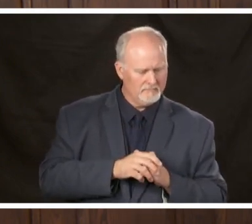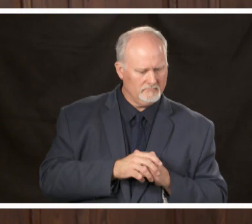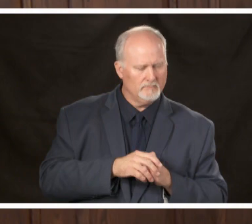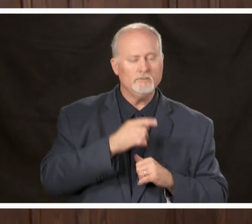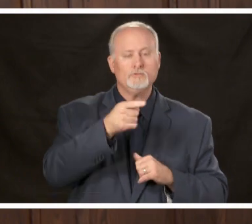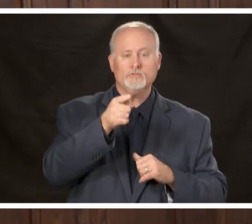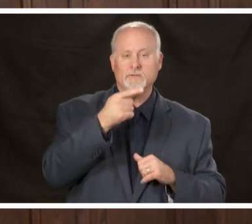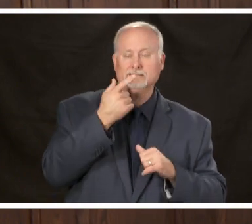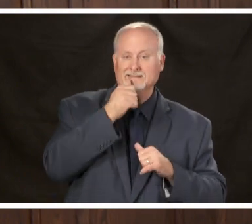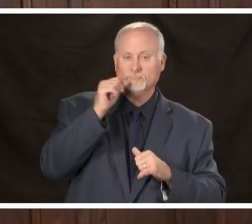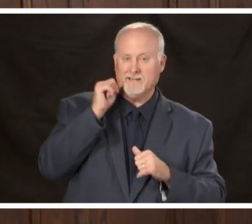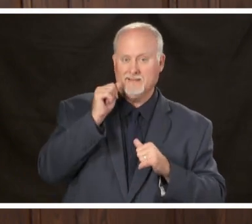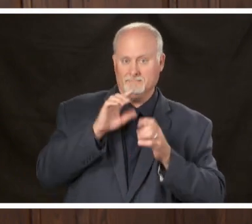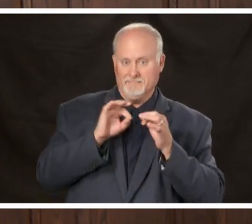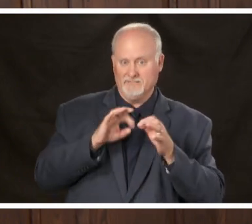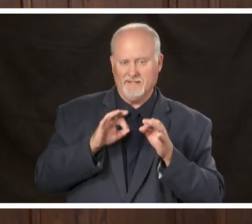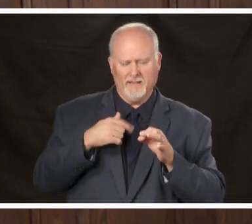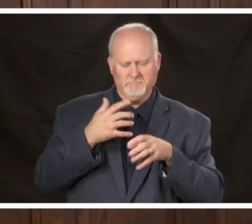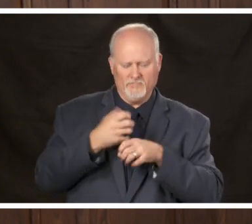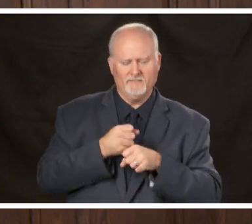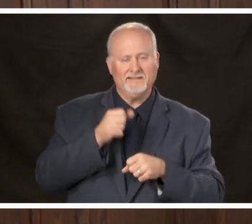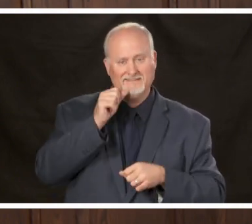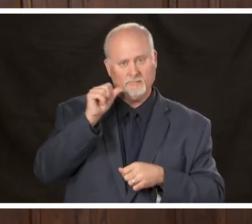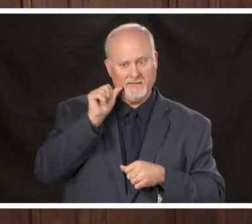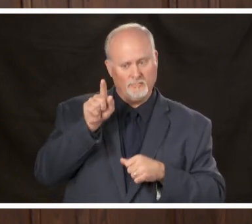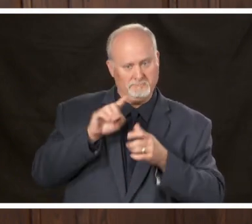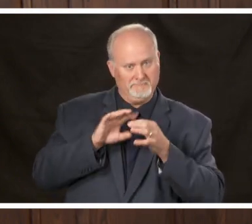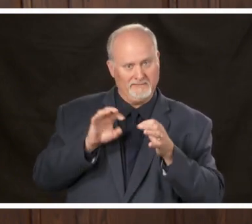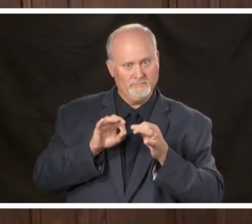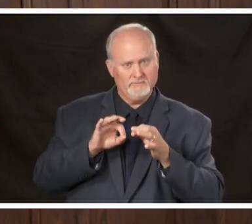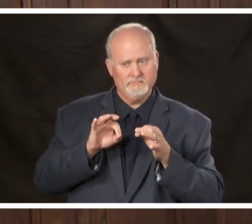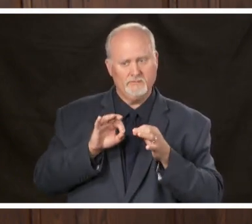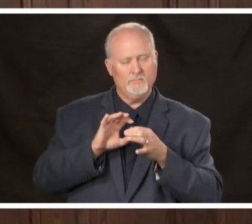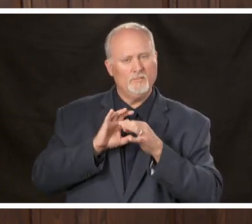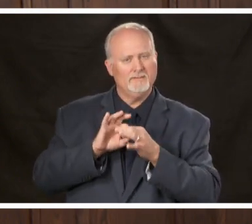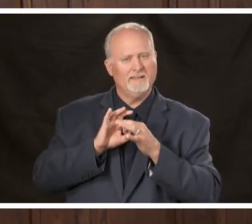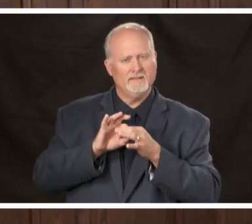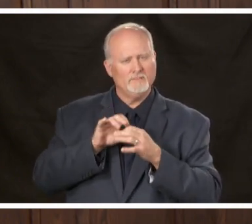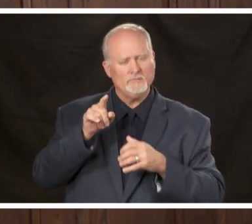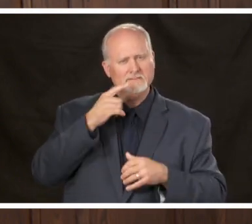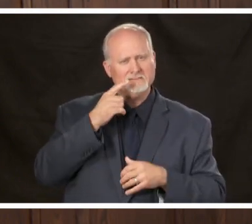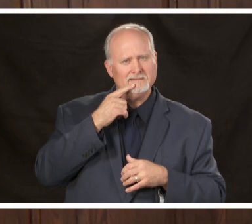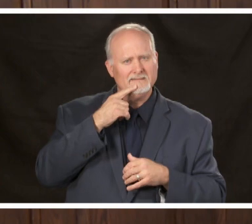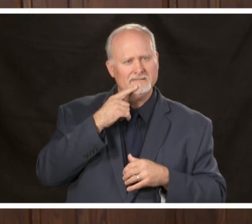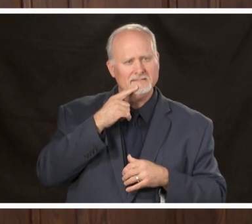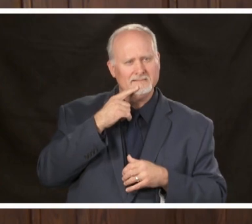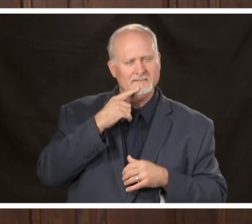yesterday I'll be brief that in regard to you said the word this was political